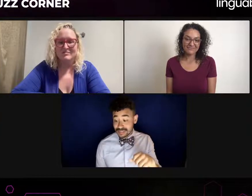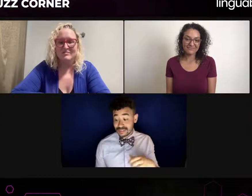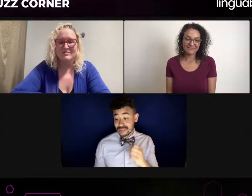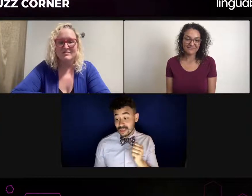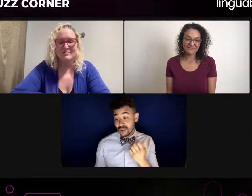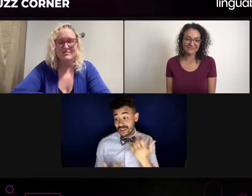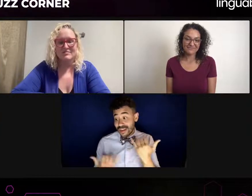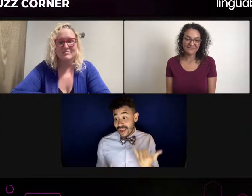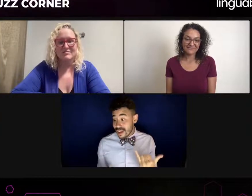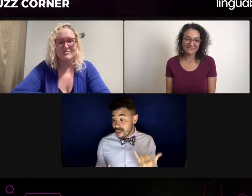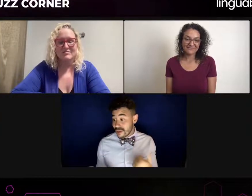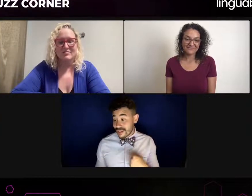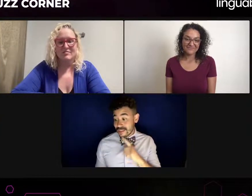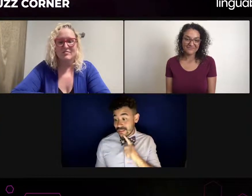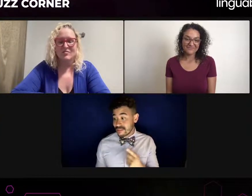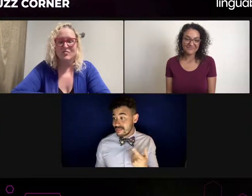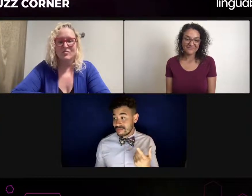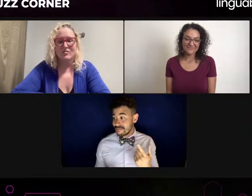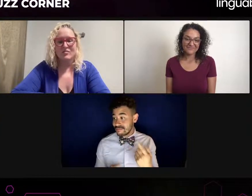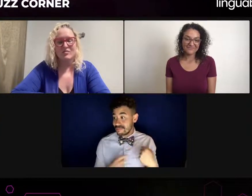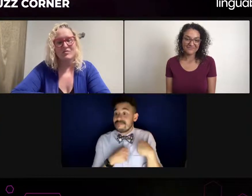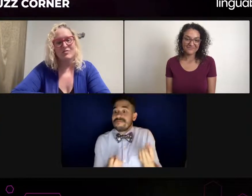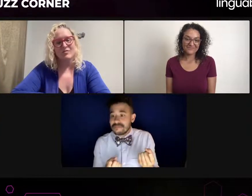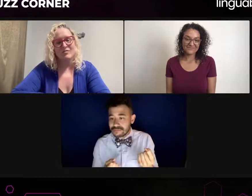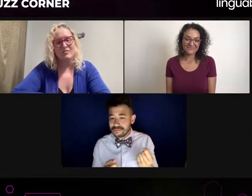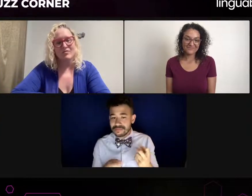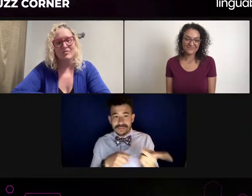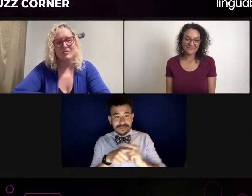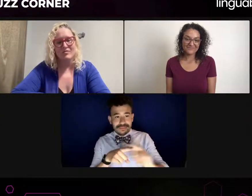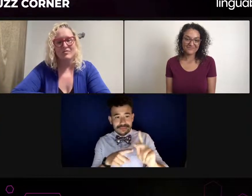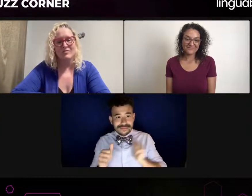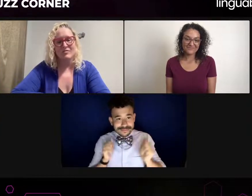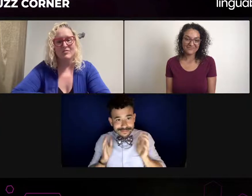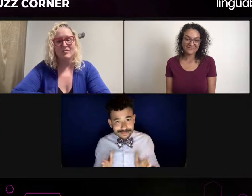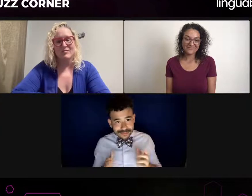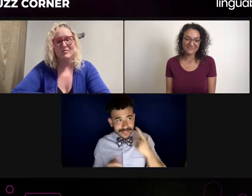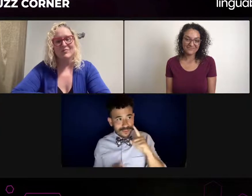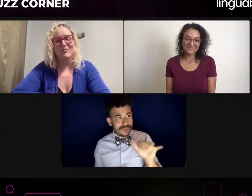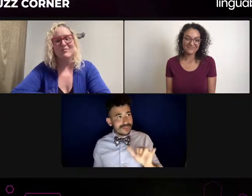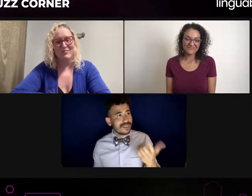I am so, so excited to be here talking about deaf theater with interpreters, what that looks like.